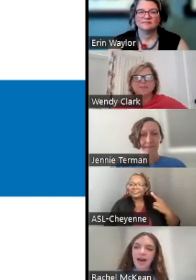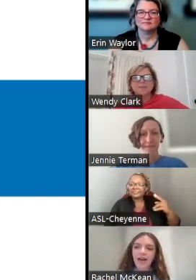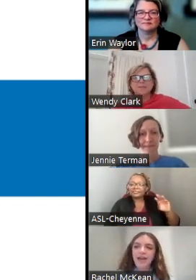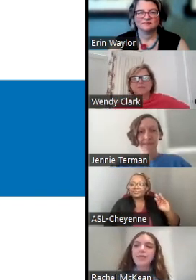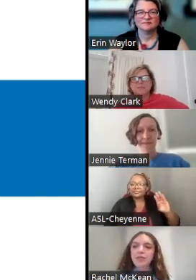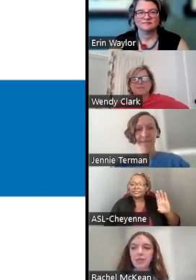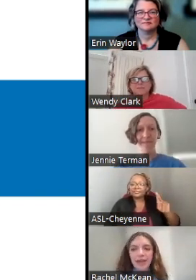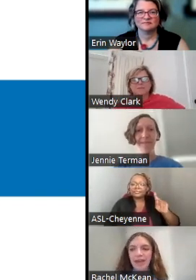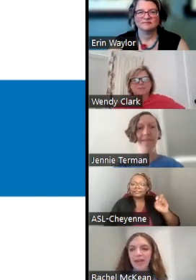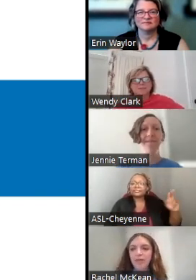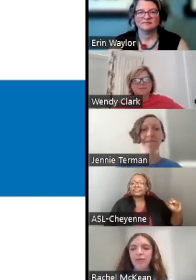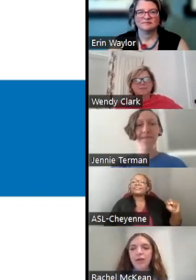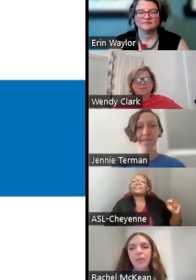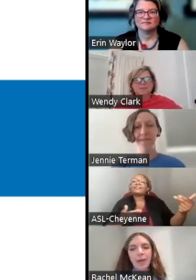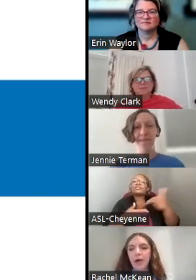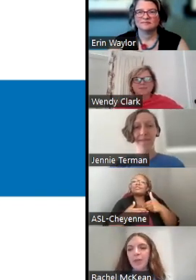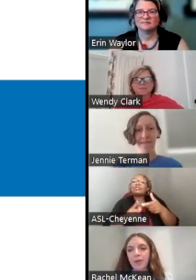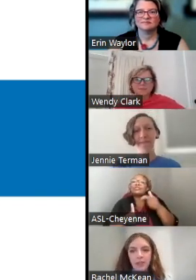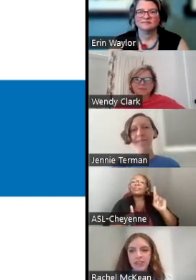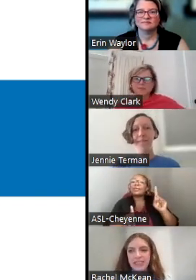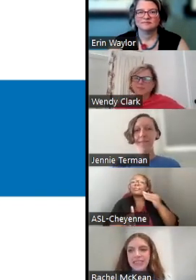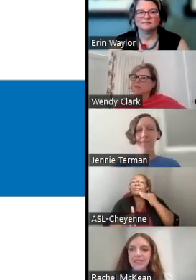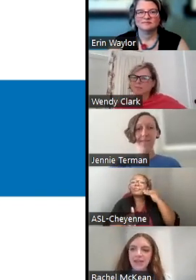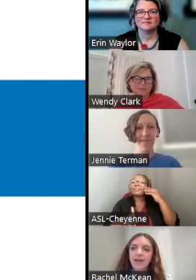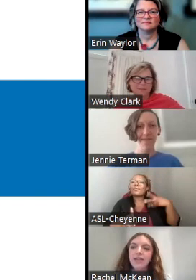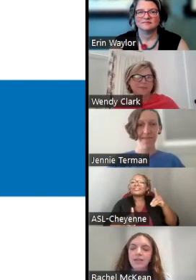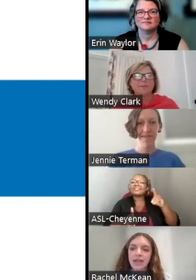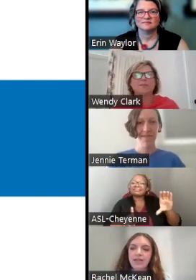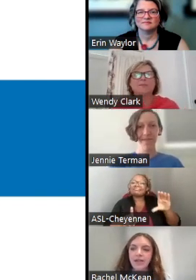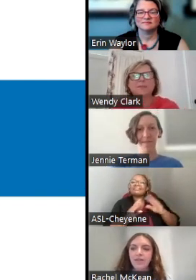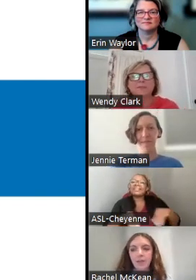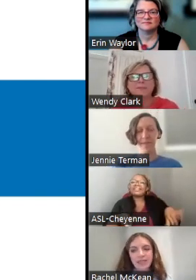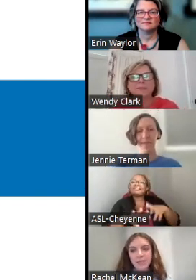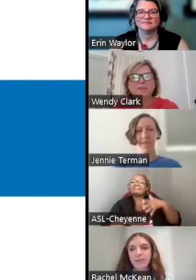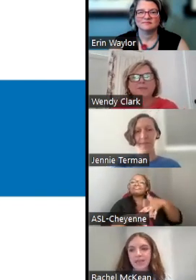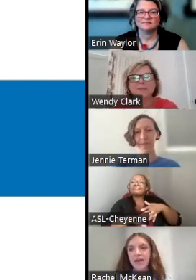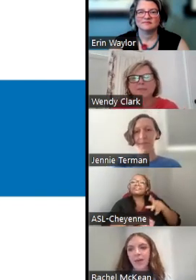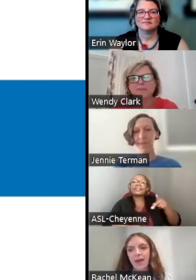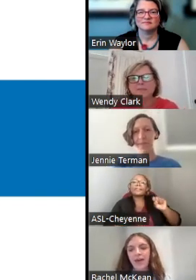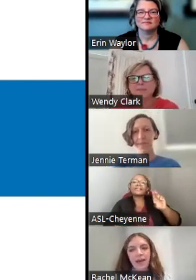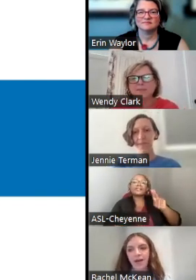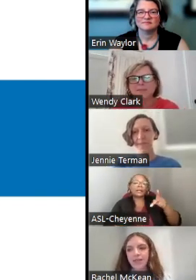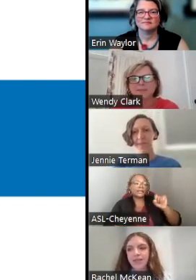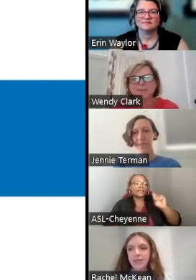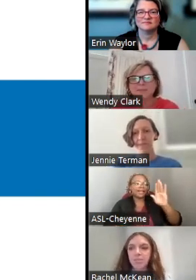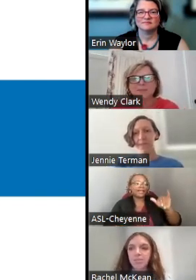I AM ZOOMING IN FROM MY HOME IN WASHINGTON, DC, THE LAND OF PISCATAWAY AND ANACOSTAN.